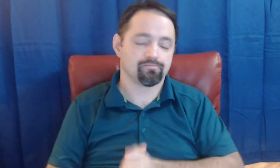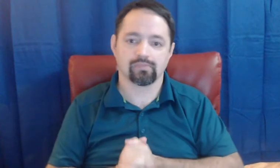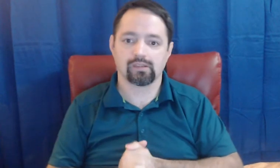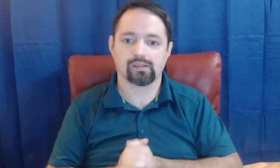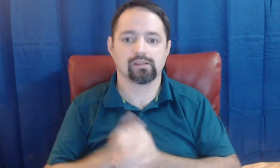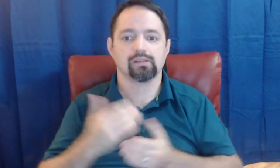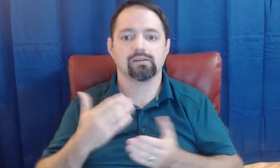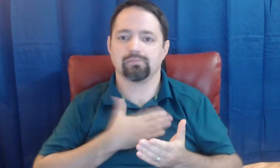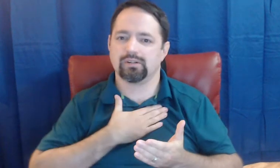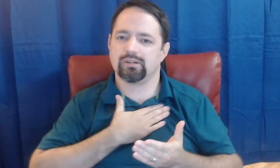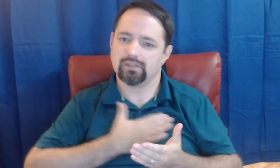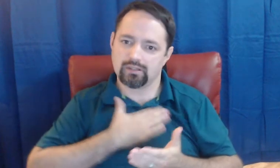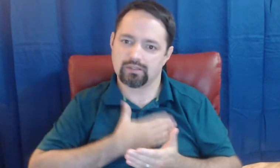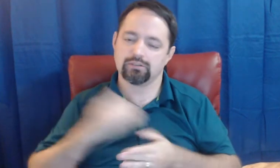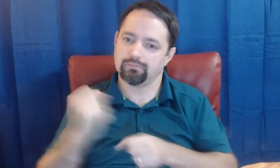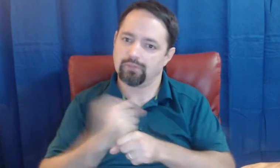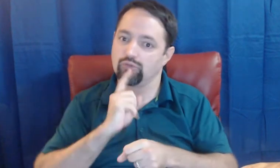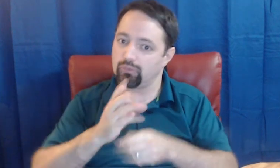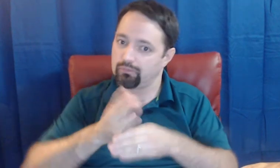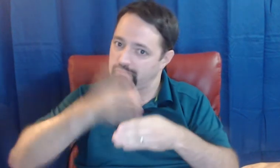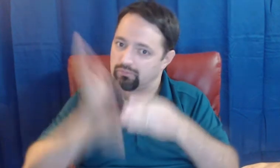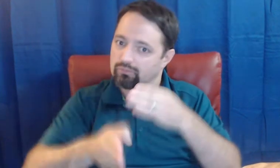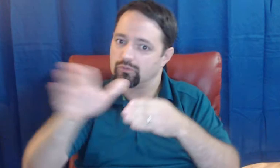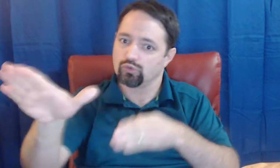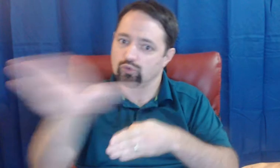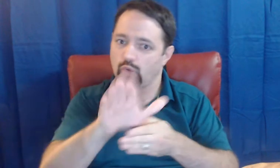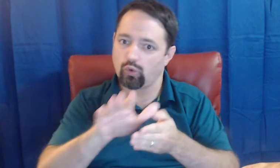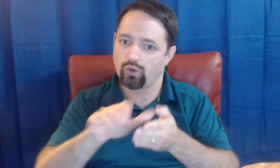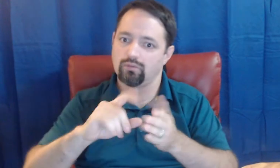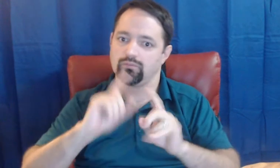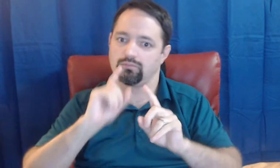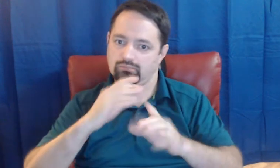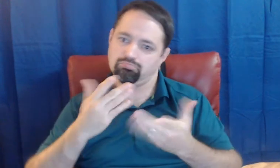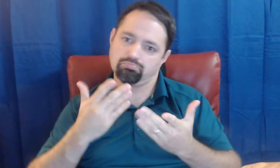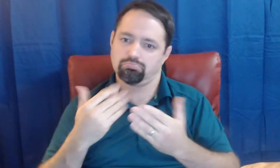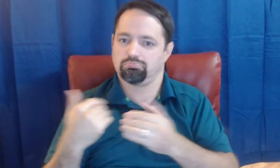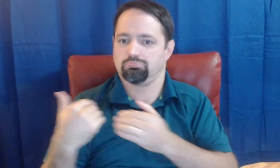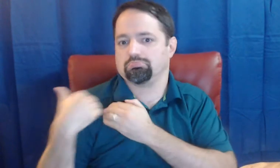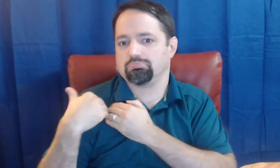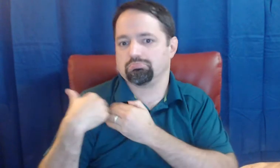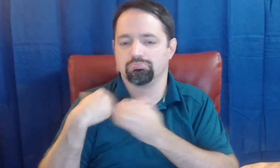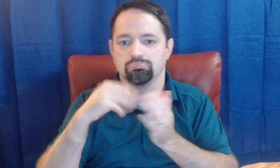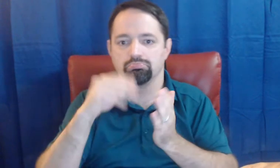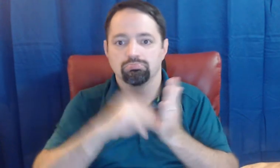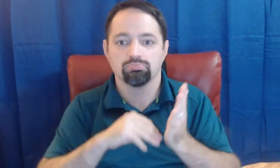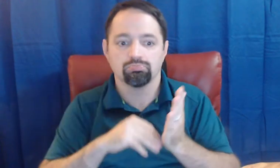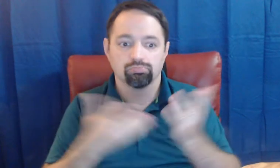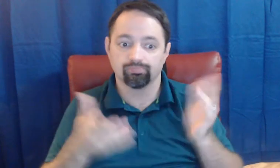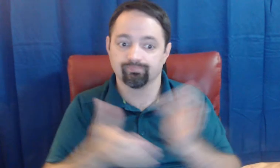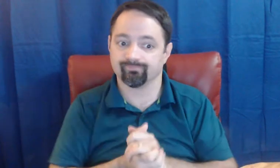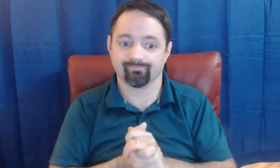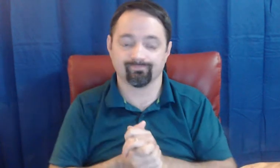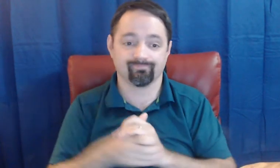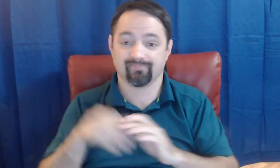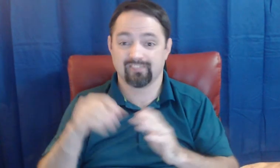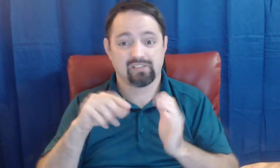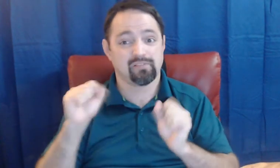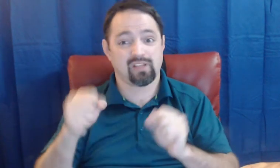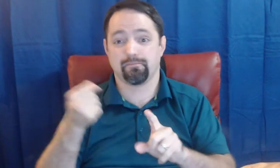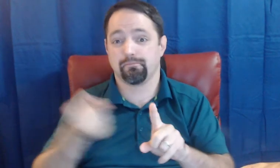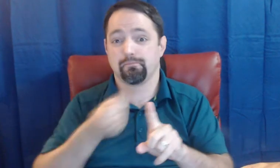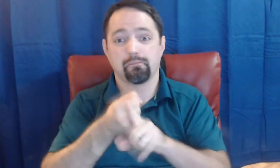please make sure you finish your civic obligation/duty